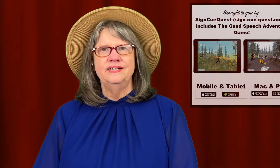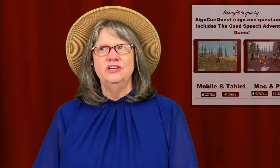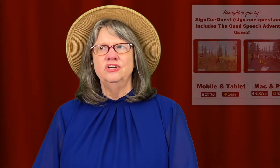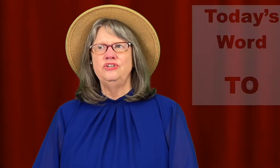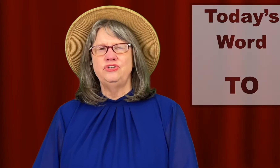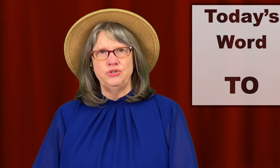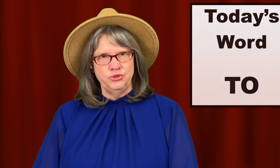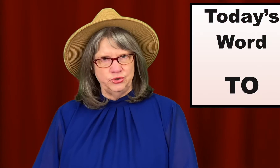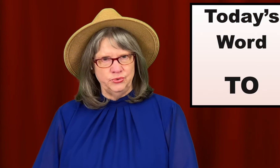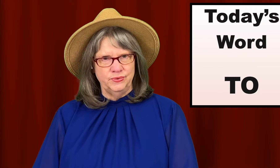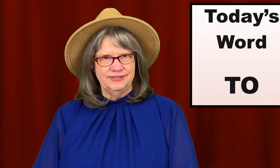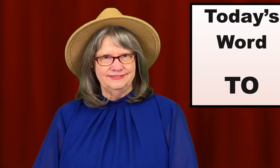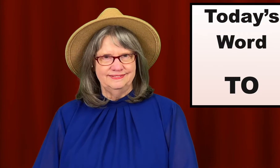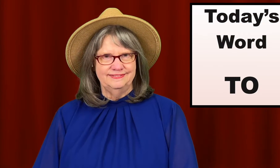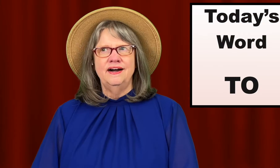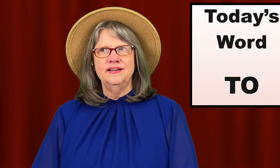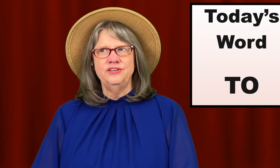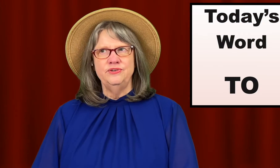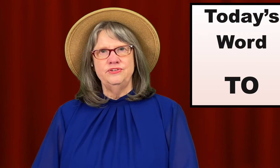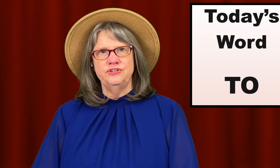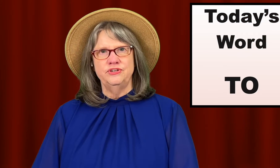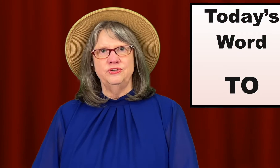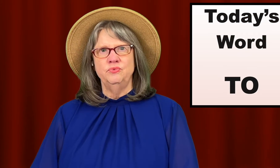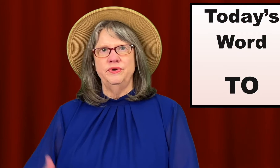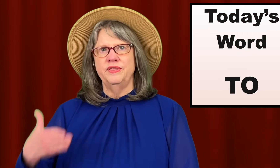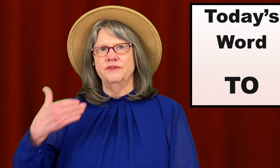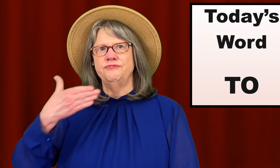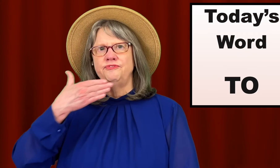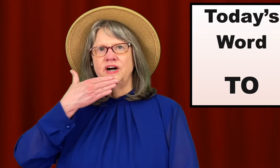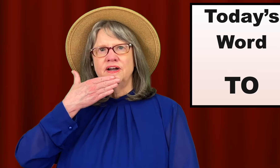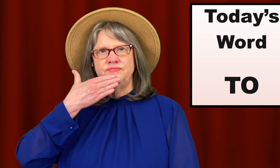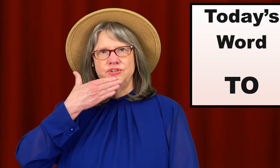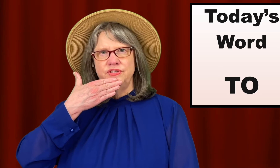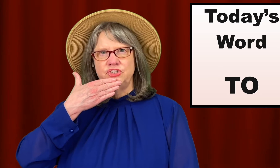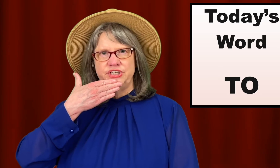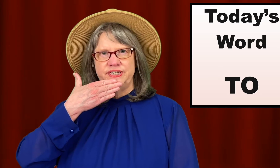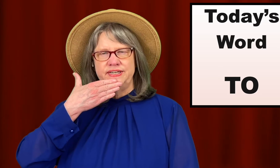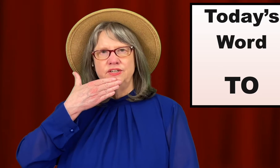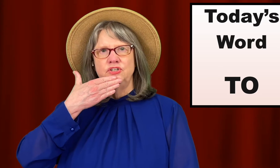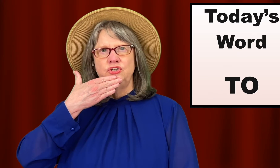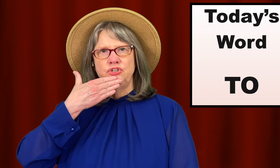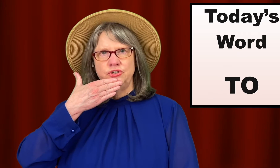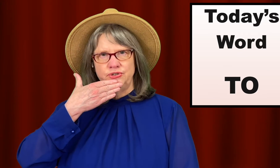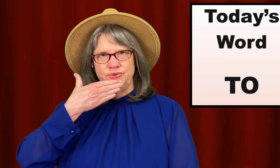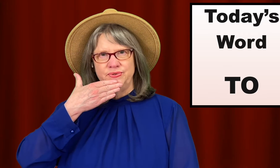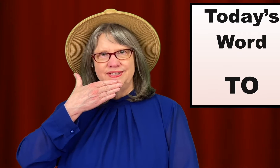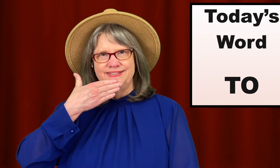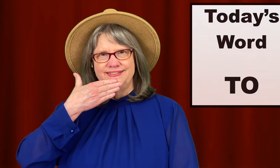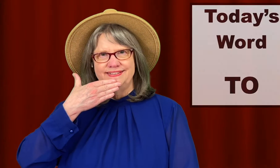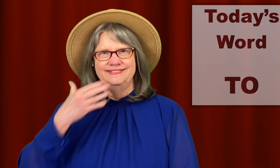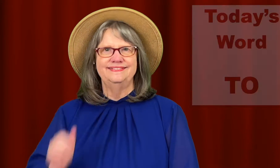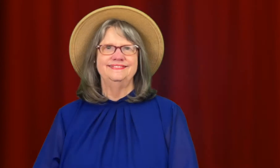To. I cue to with five to the chin, /tue/.